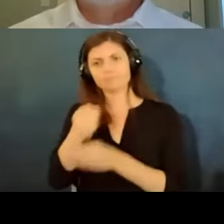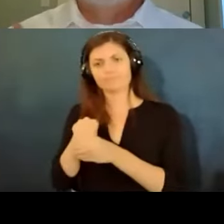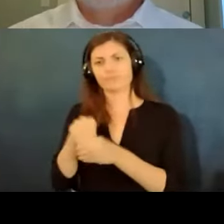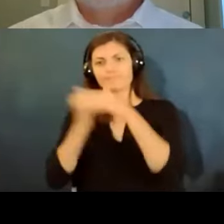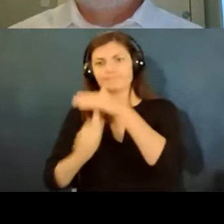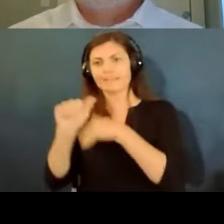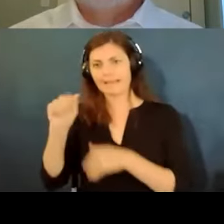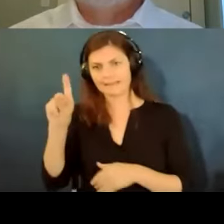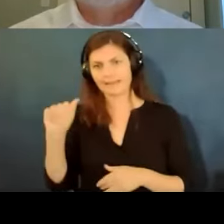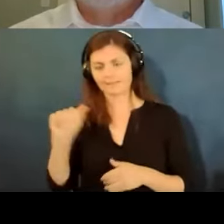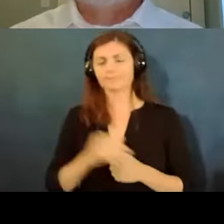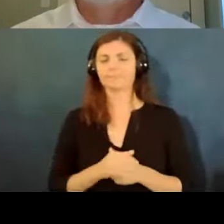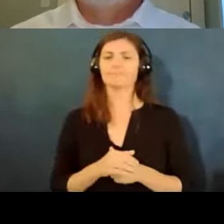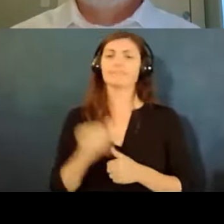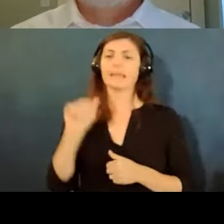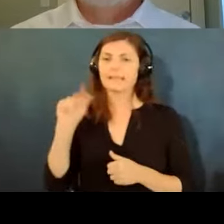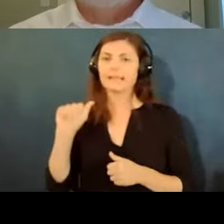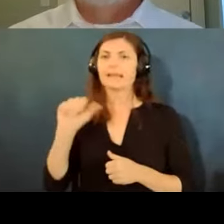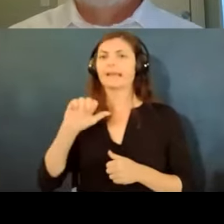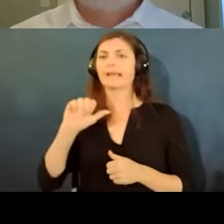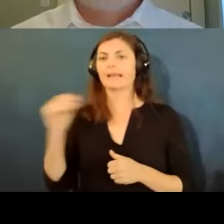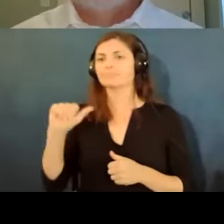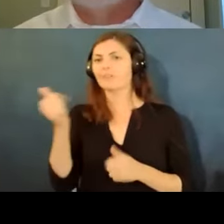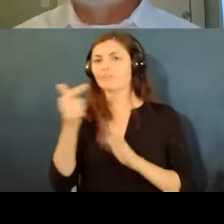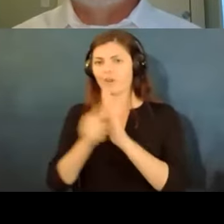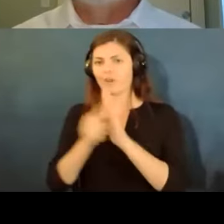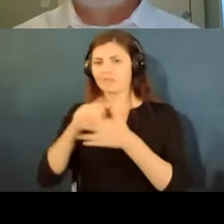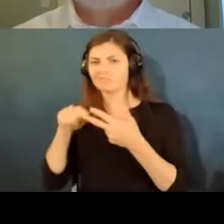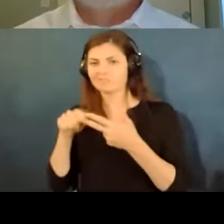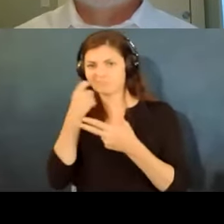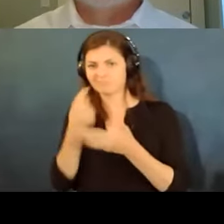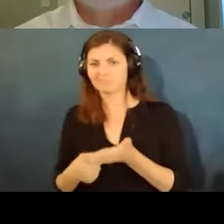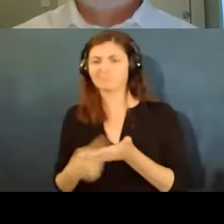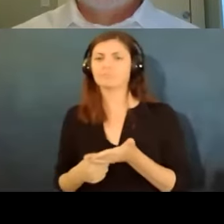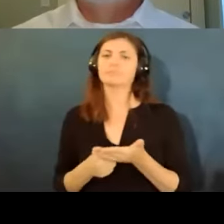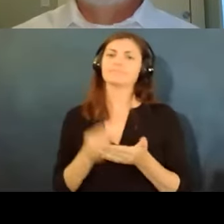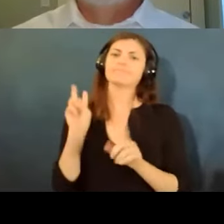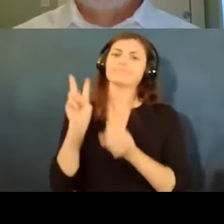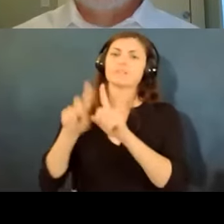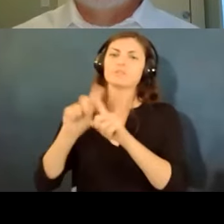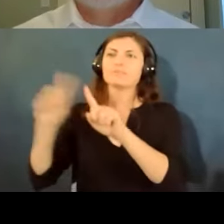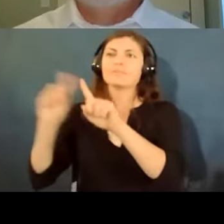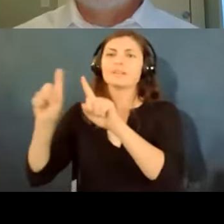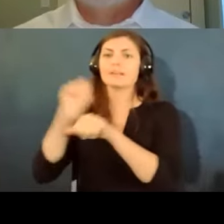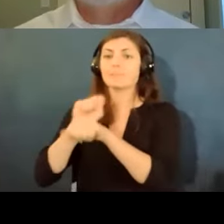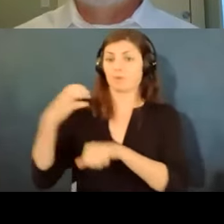the ada and these other laws apply to different sets of employers and so there are employers